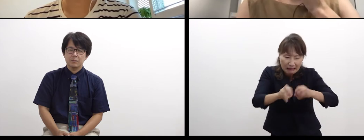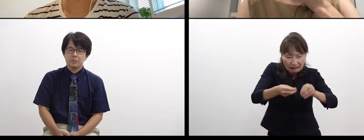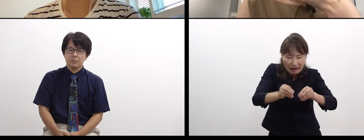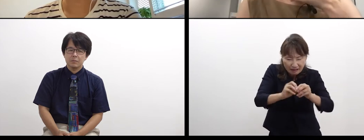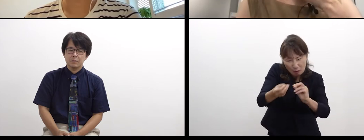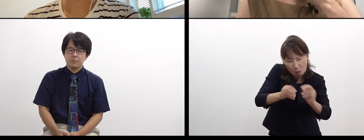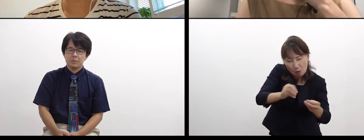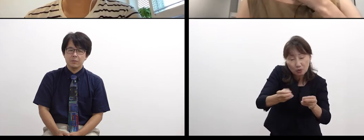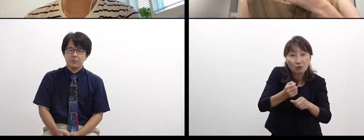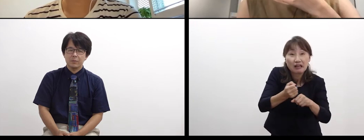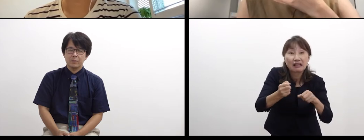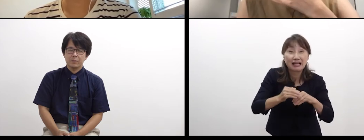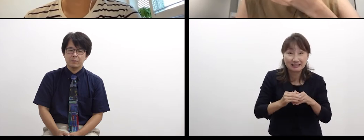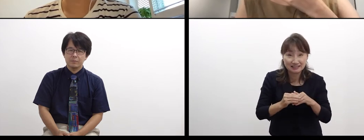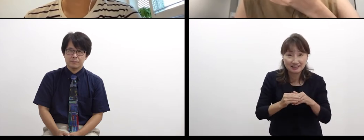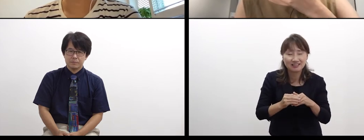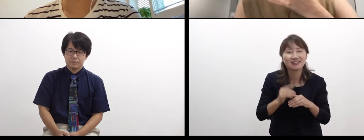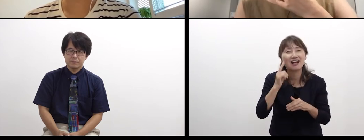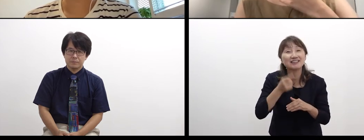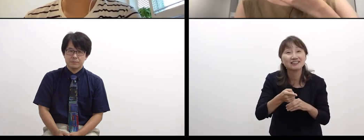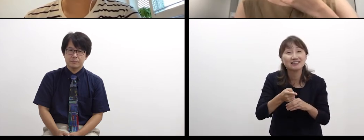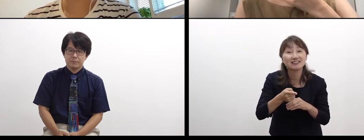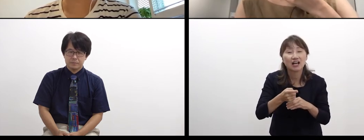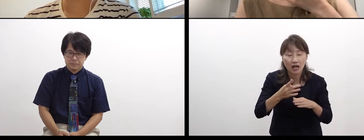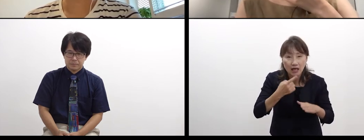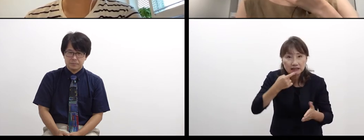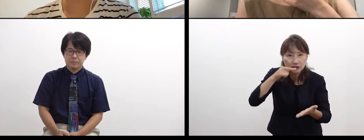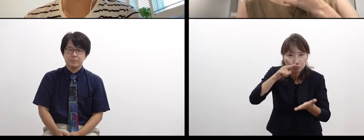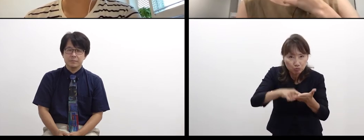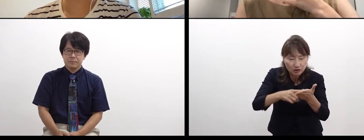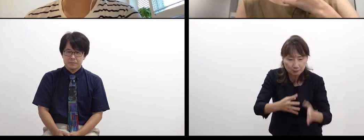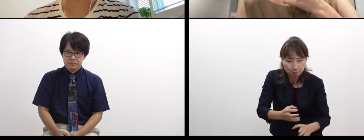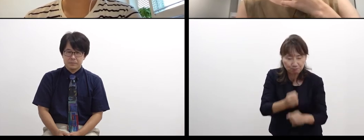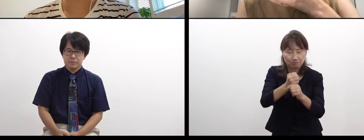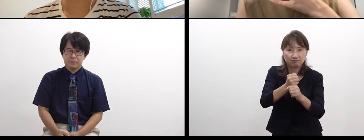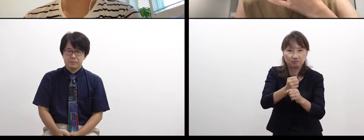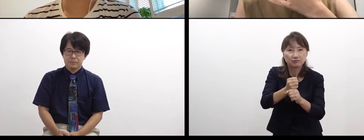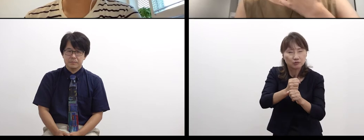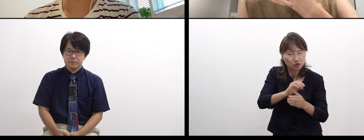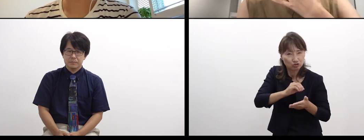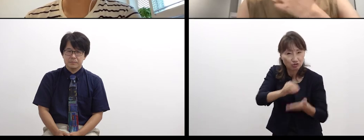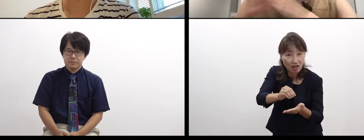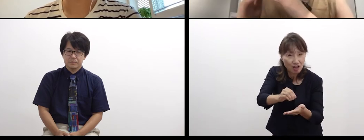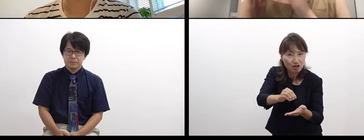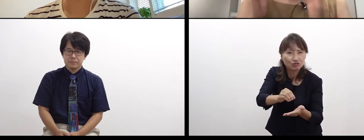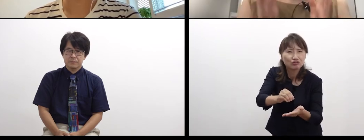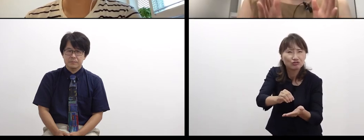there might be a way I can communicate my mind